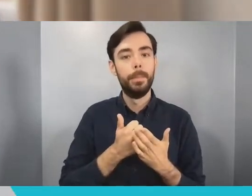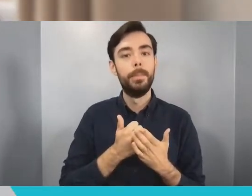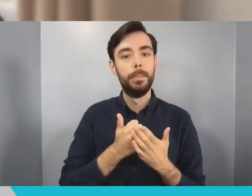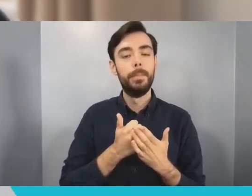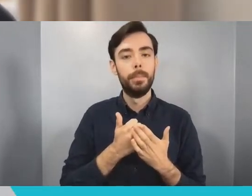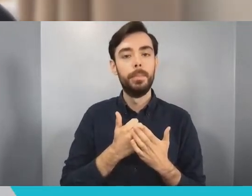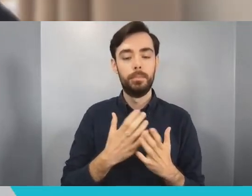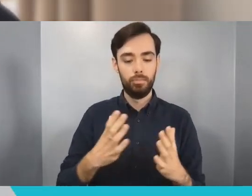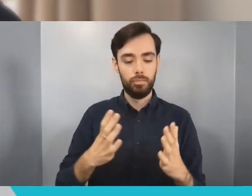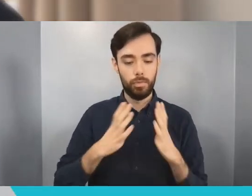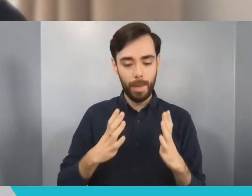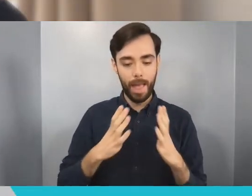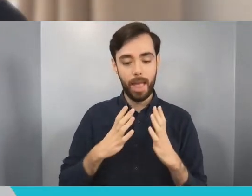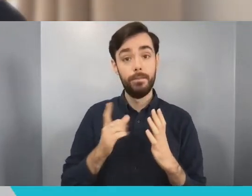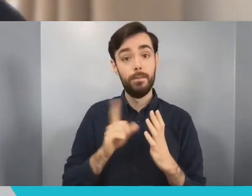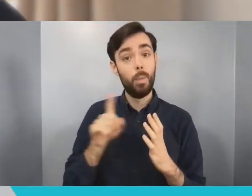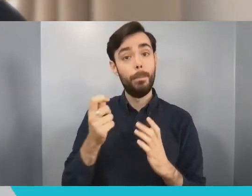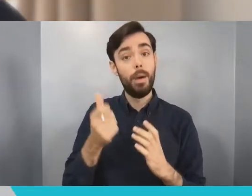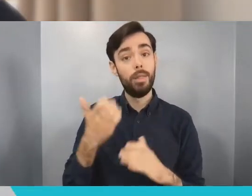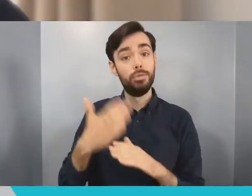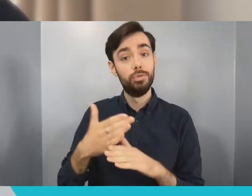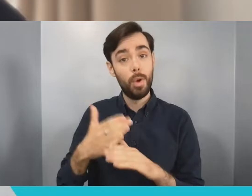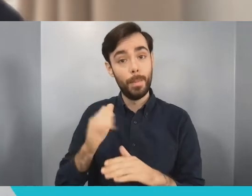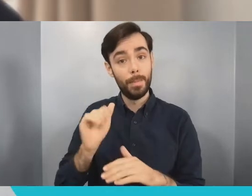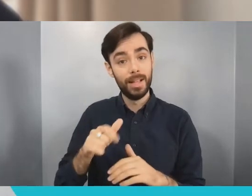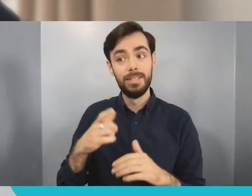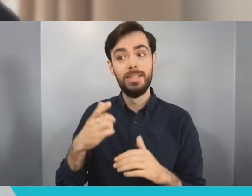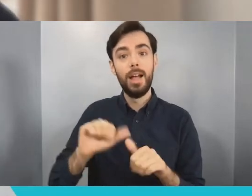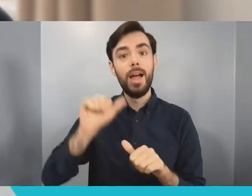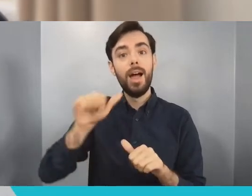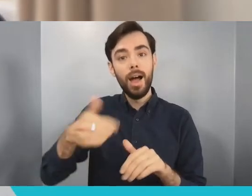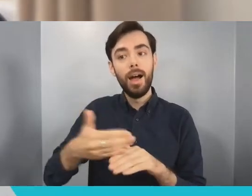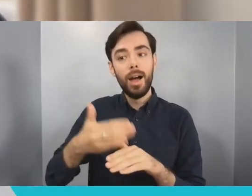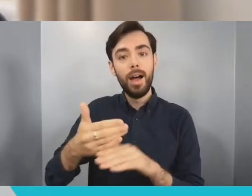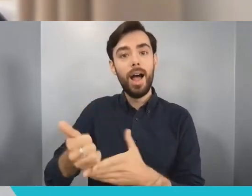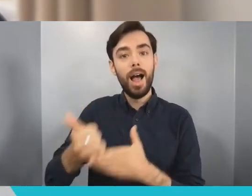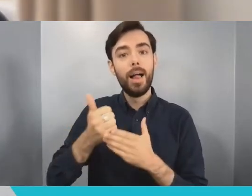an even better preparation for the path that I eventually chose and ultimately for the